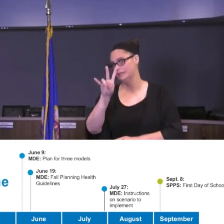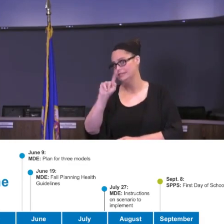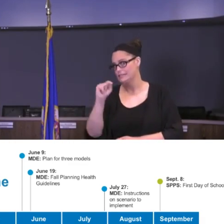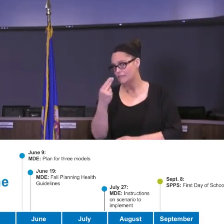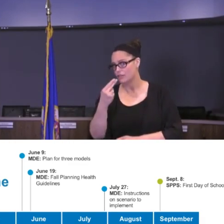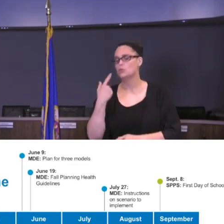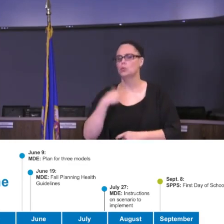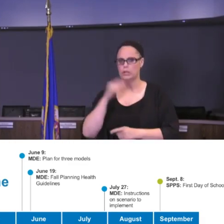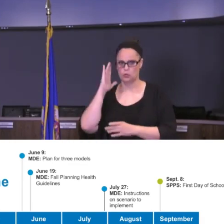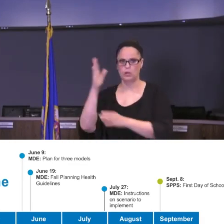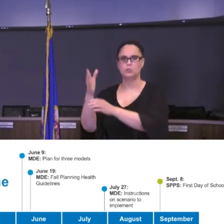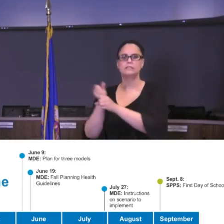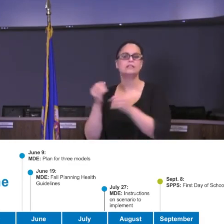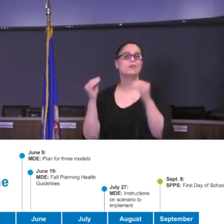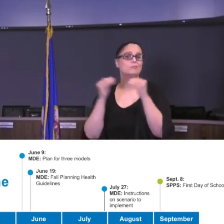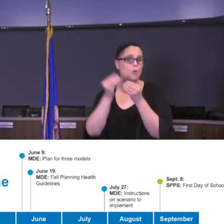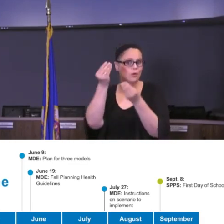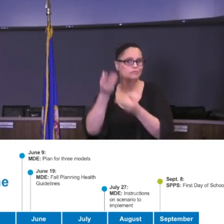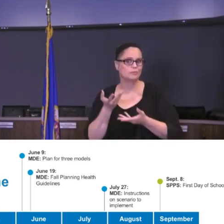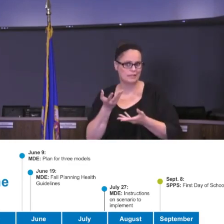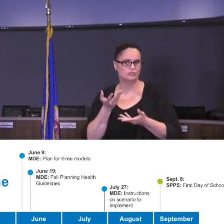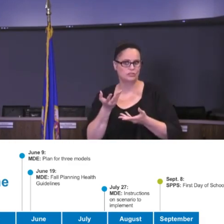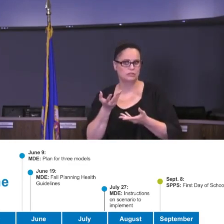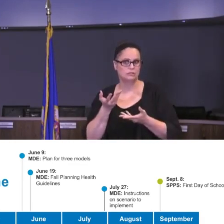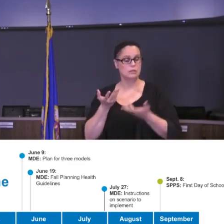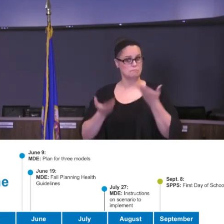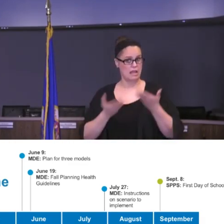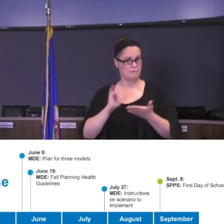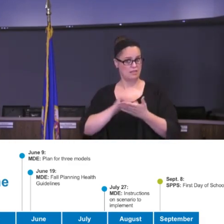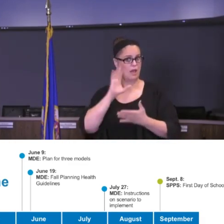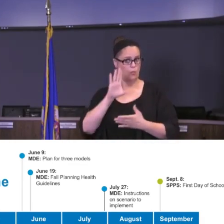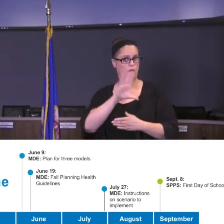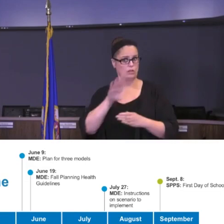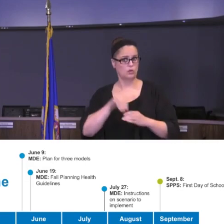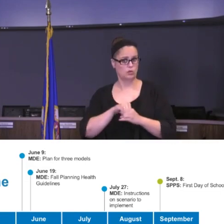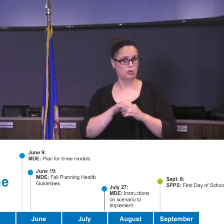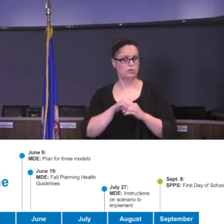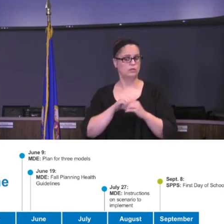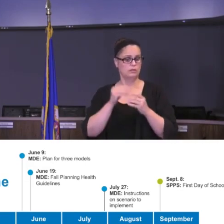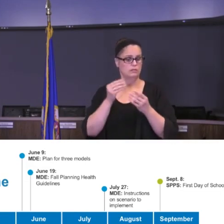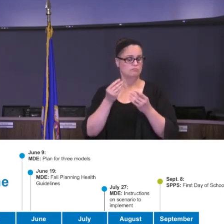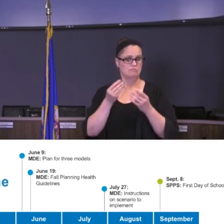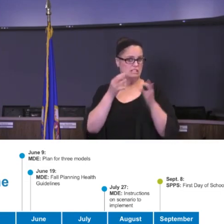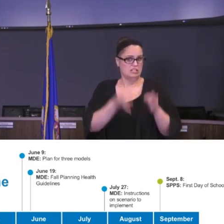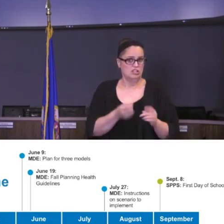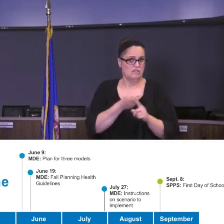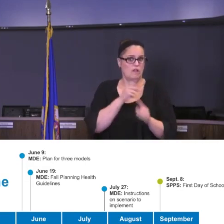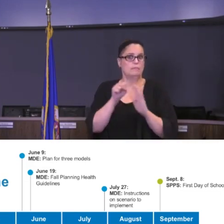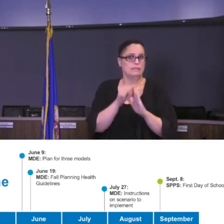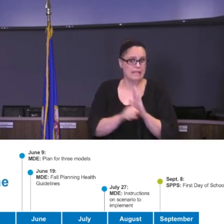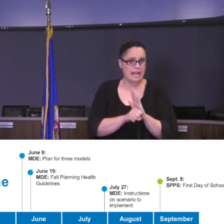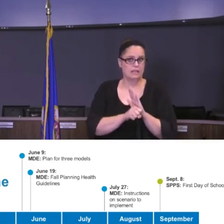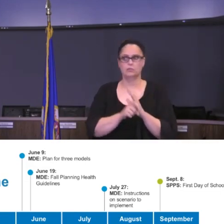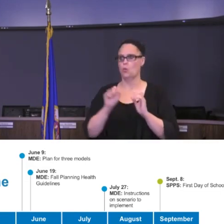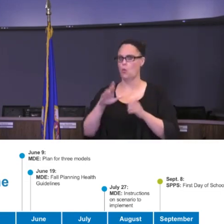further guidelines that may include a decision that's made by the State. But it could also be for local districts to make